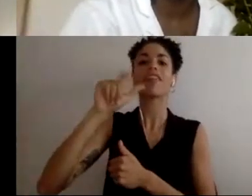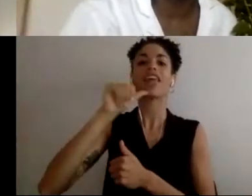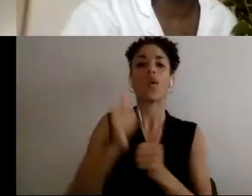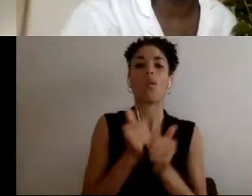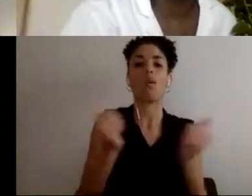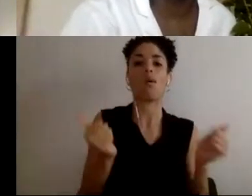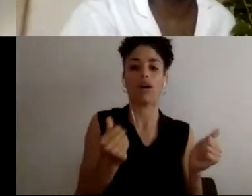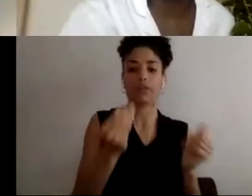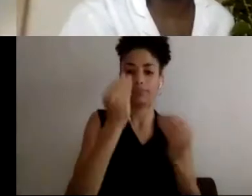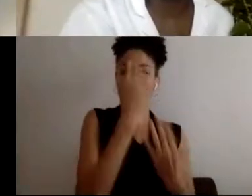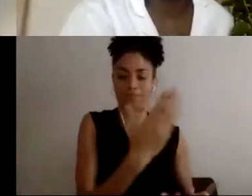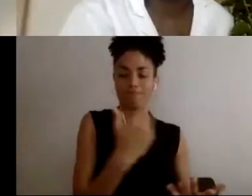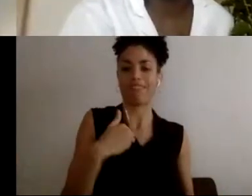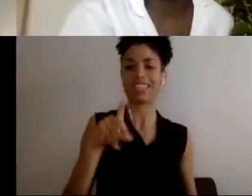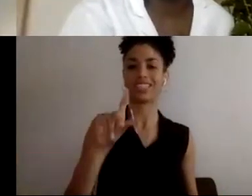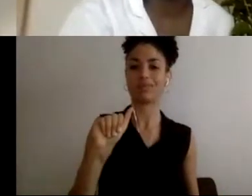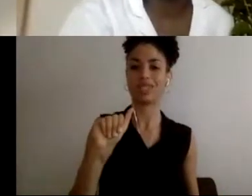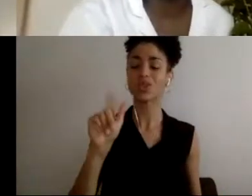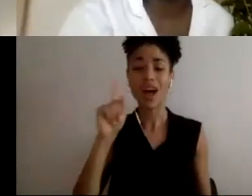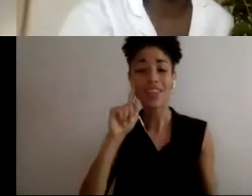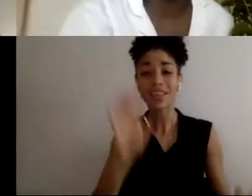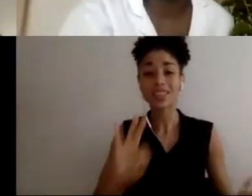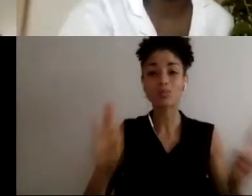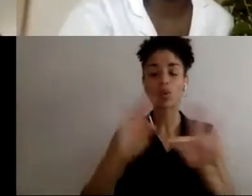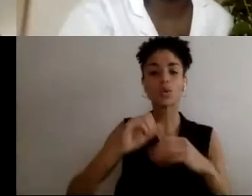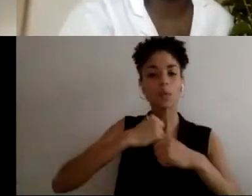environment where people don't feel like they have to hide